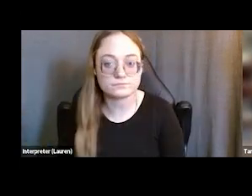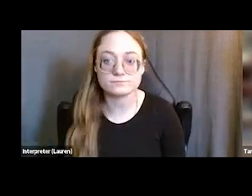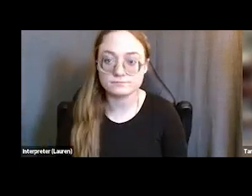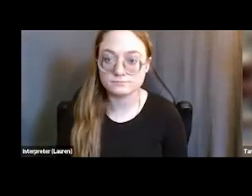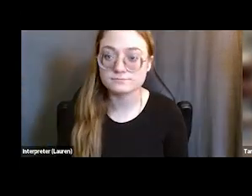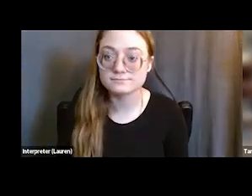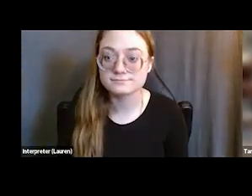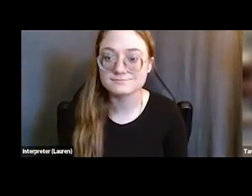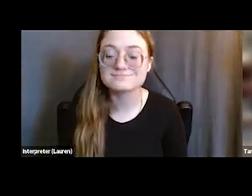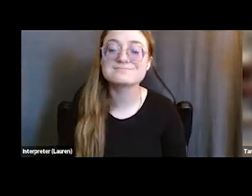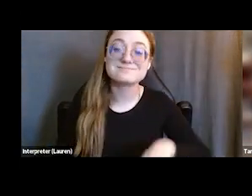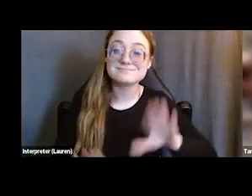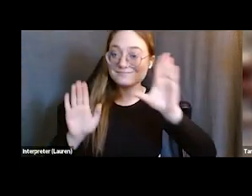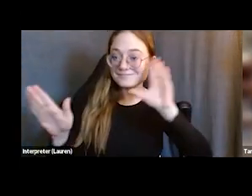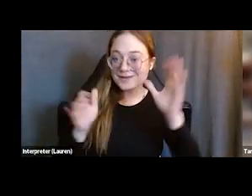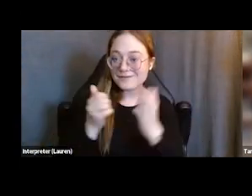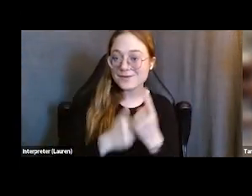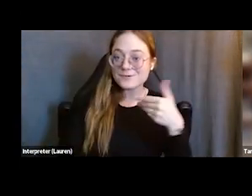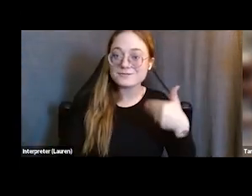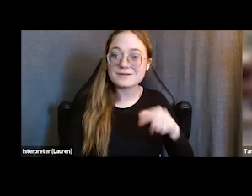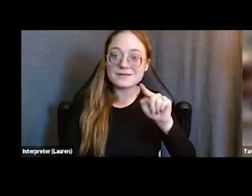Hello, everybody. Tamara Soraluz here from UTEC Inc.